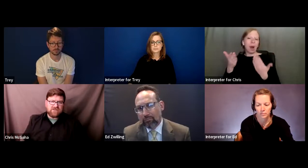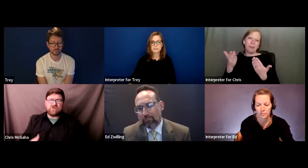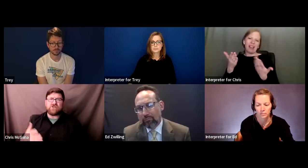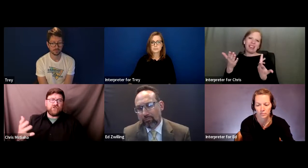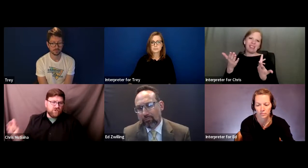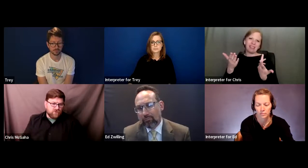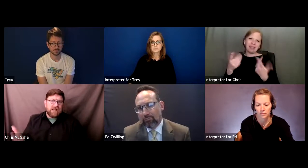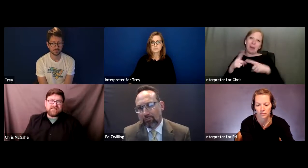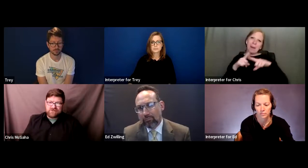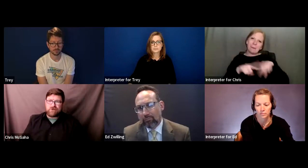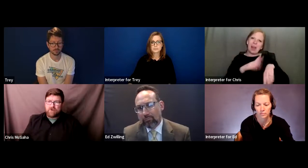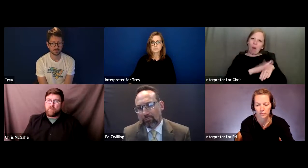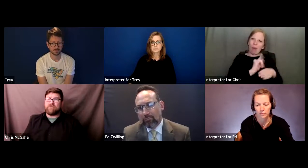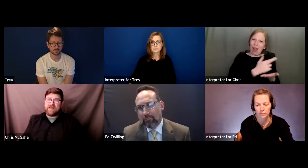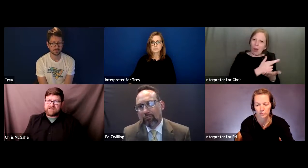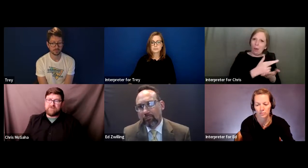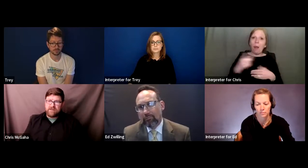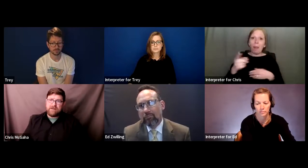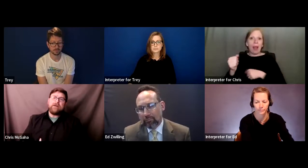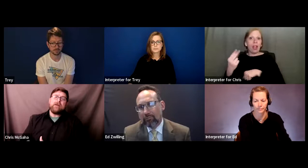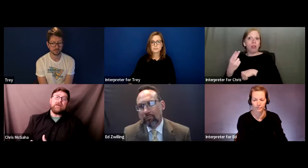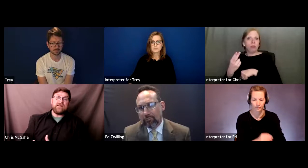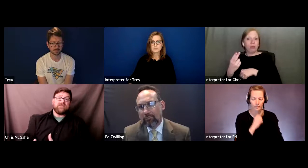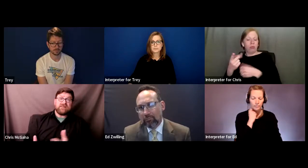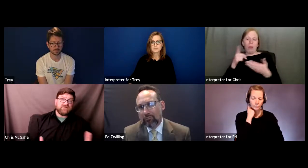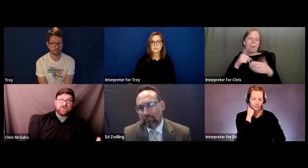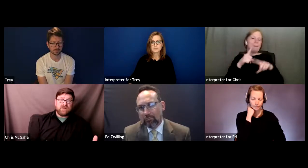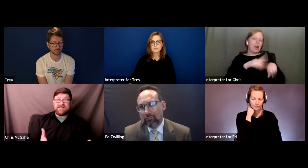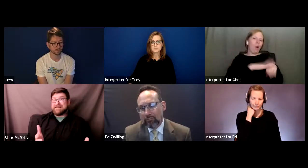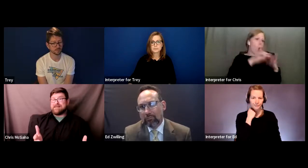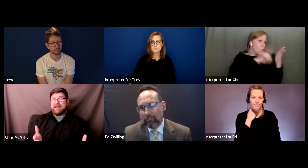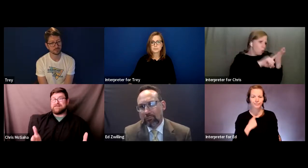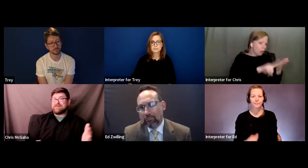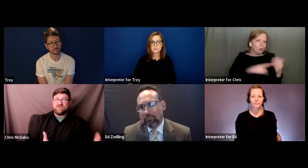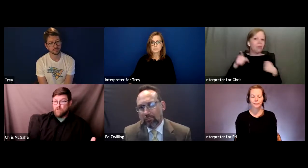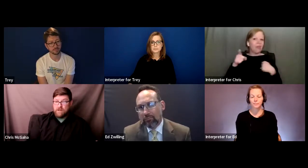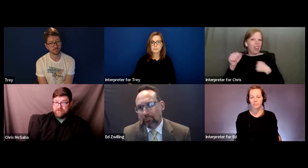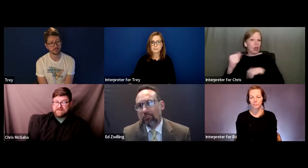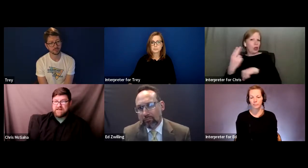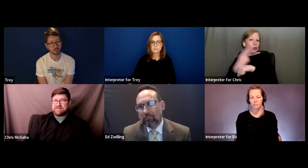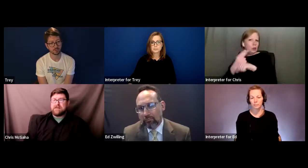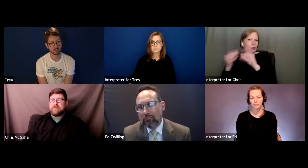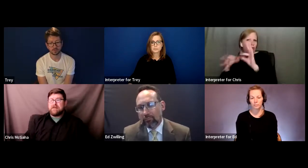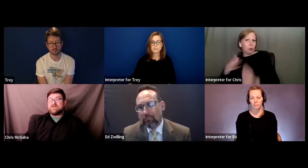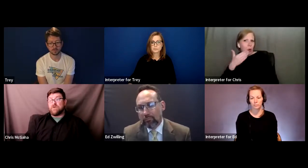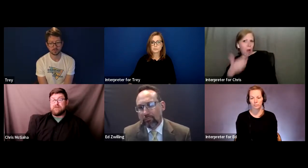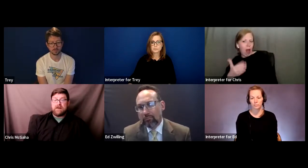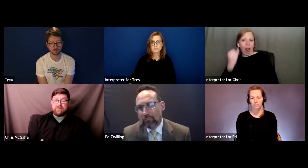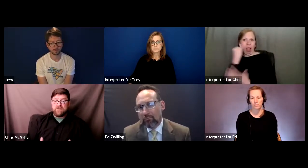research could utilize an interpreter more effectively than if a Deaf student comes in and doesn't do well on that test.